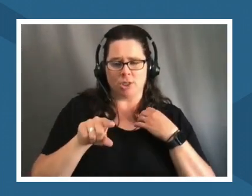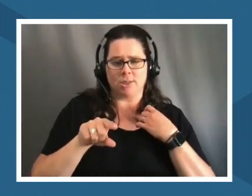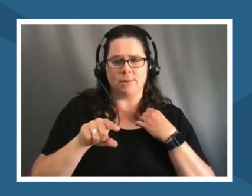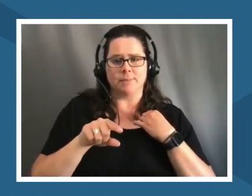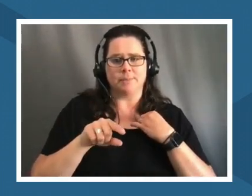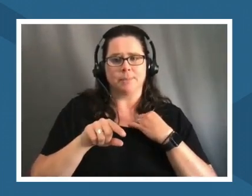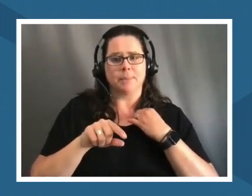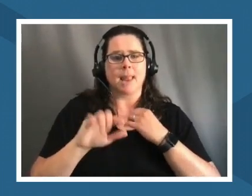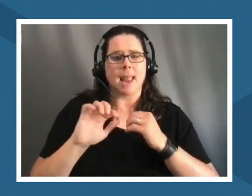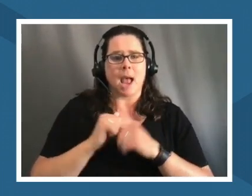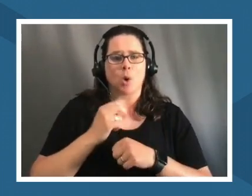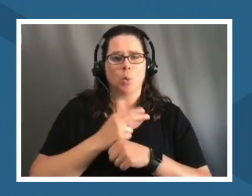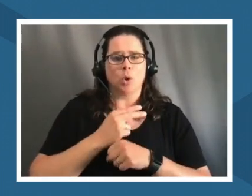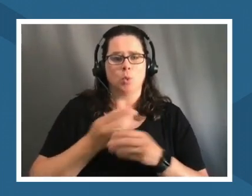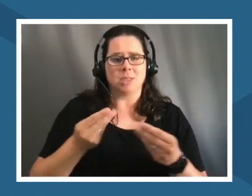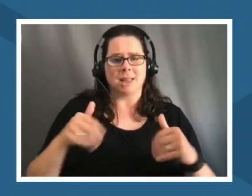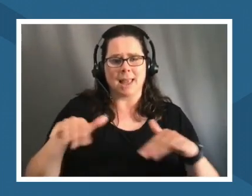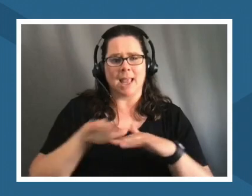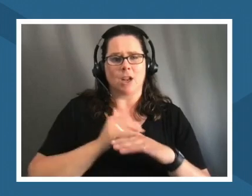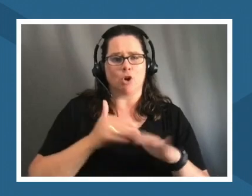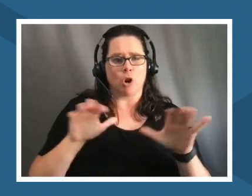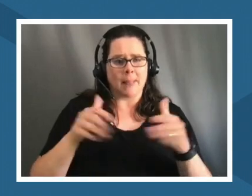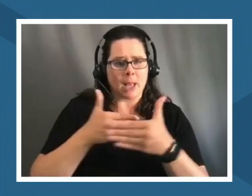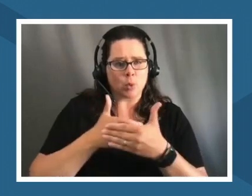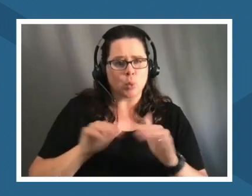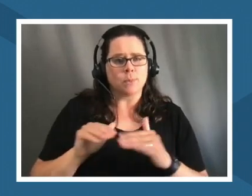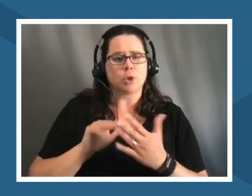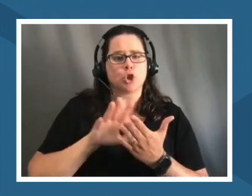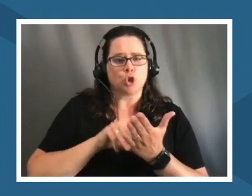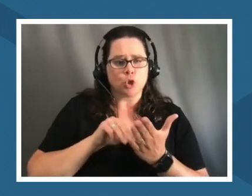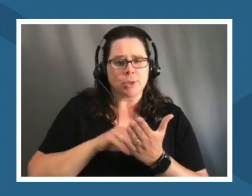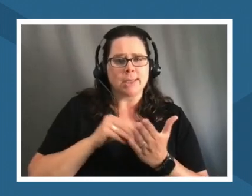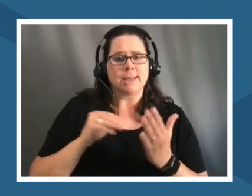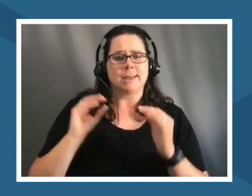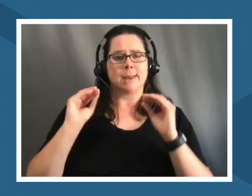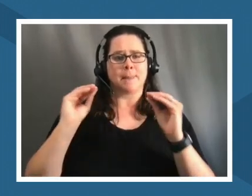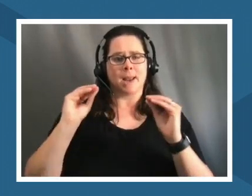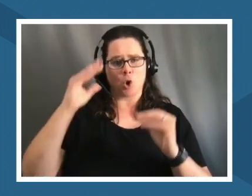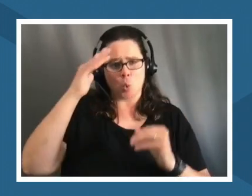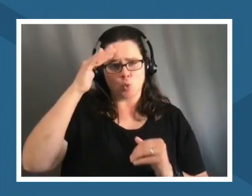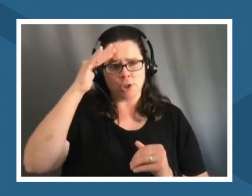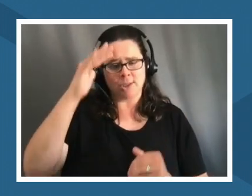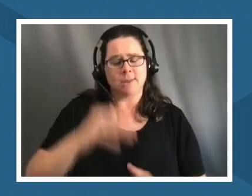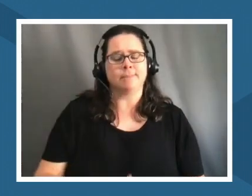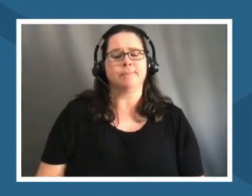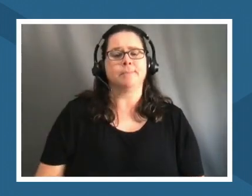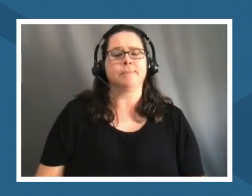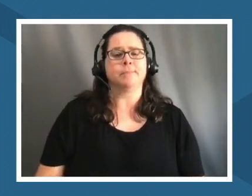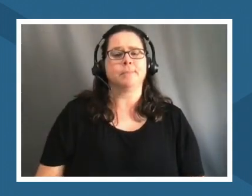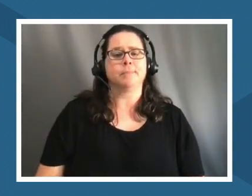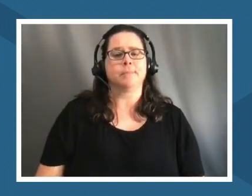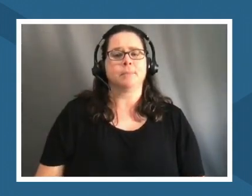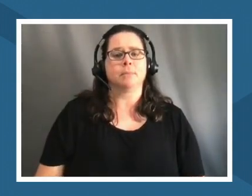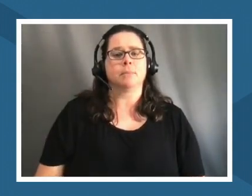classrooms in our learning in our pedagogy something that i've been